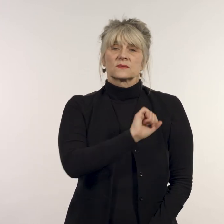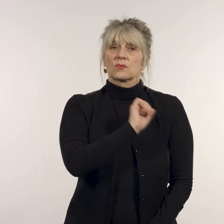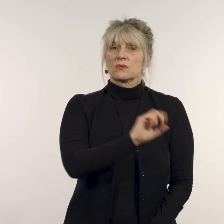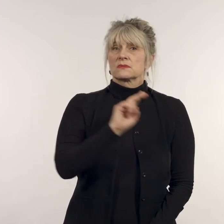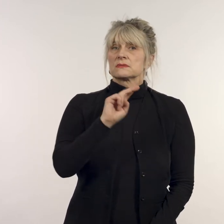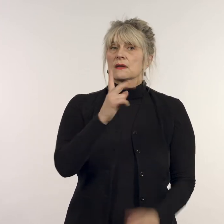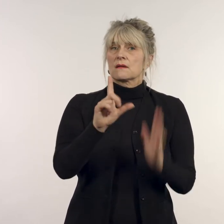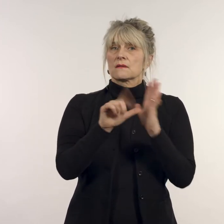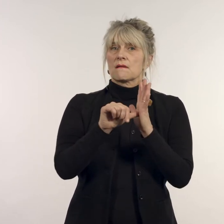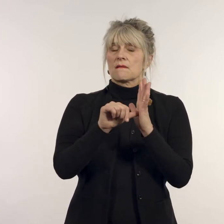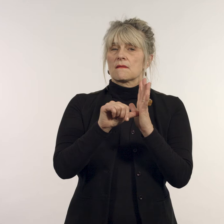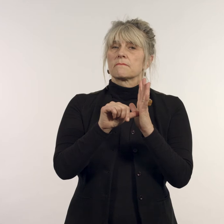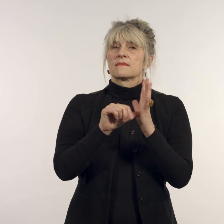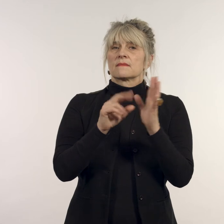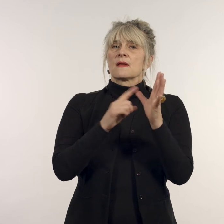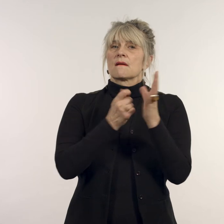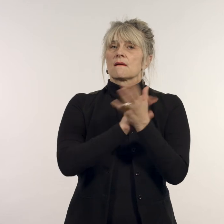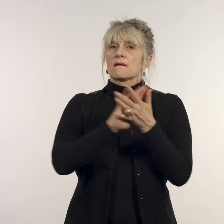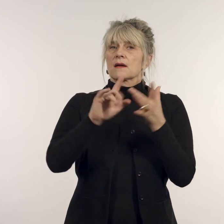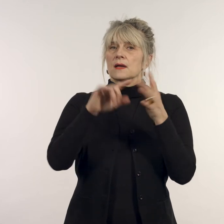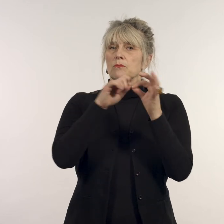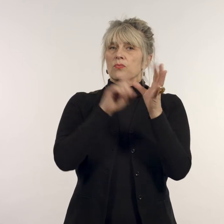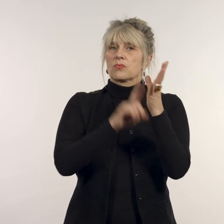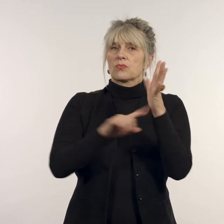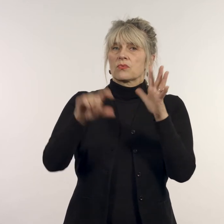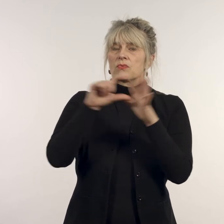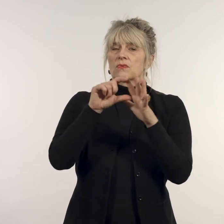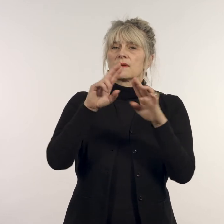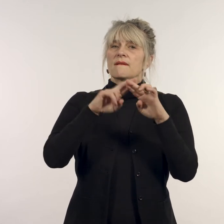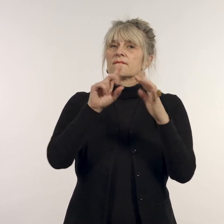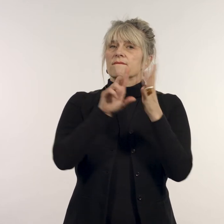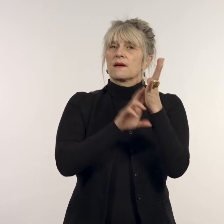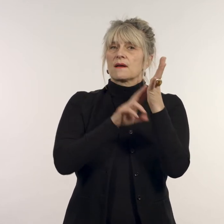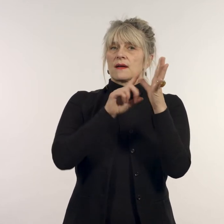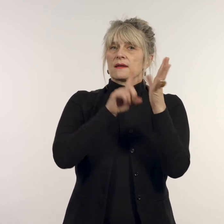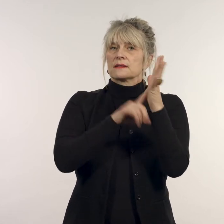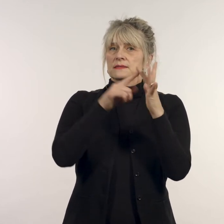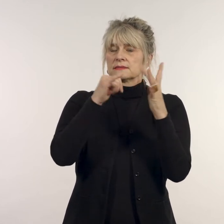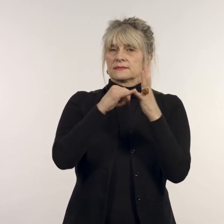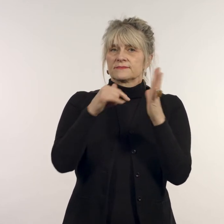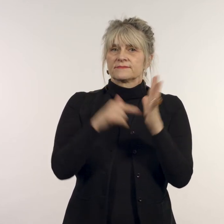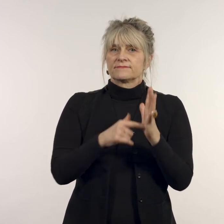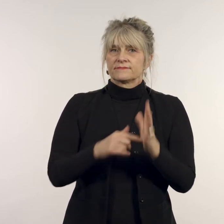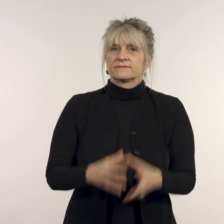This is her second time as an Archibald finalist.